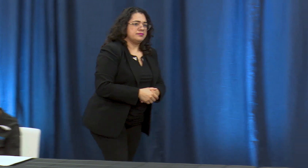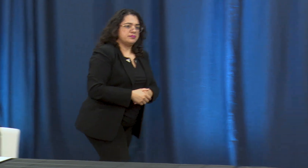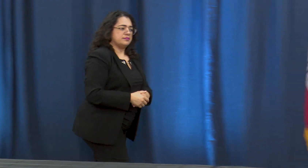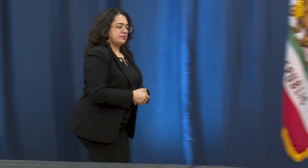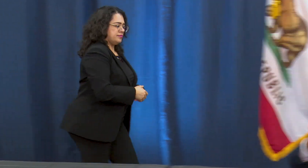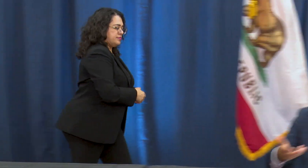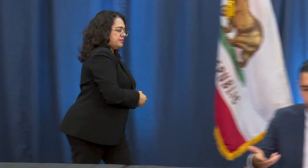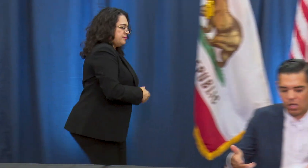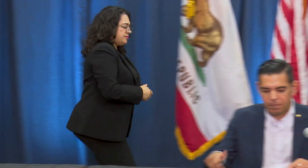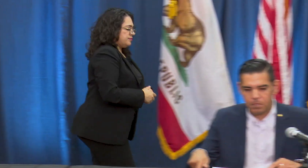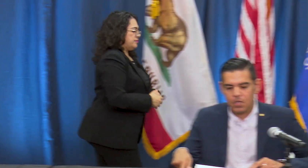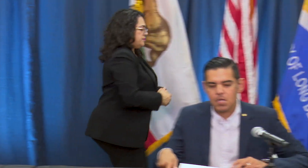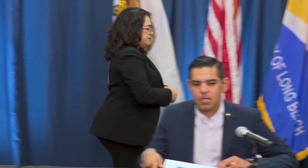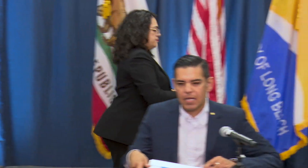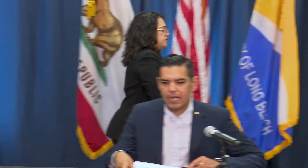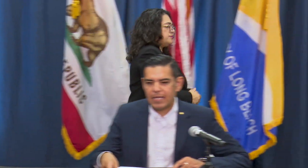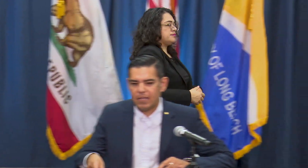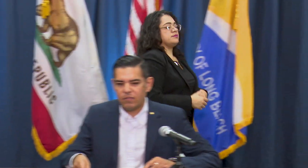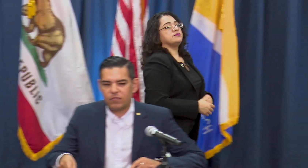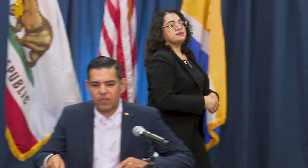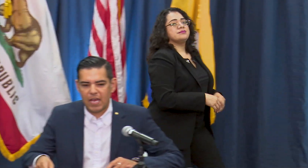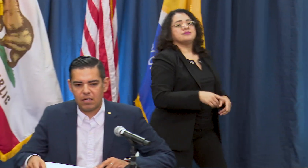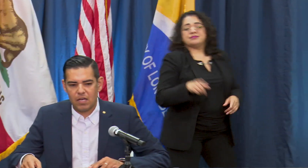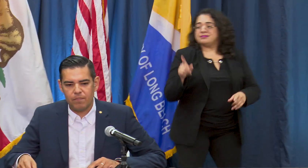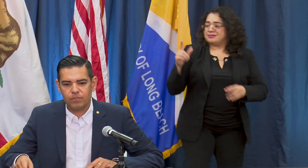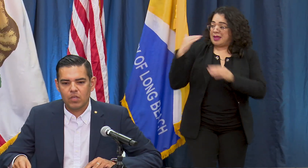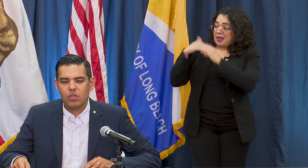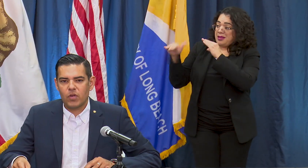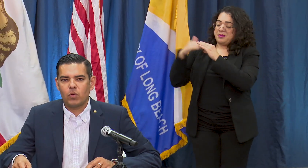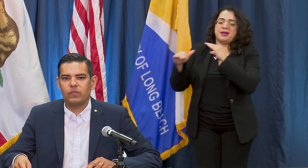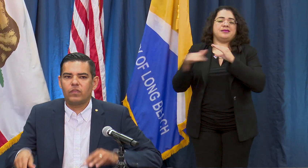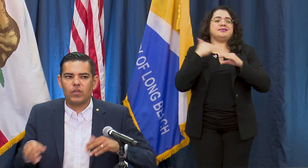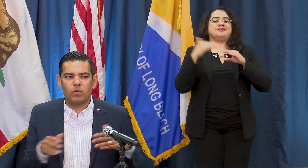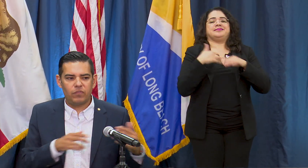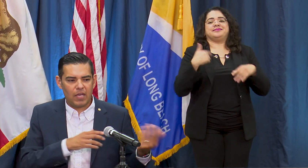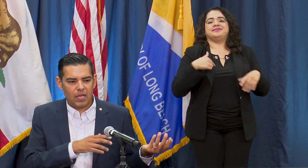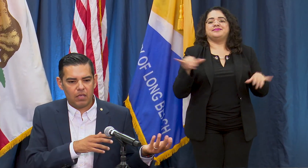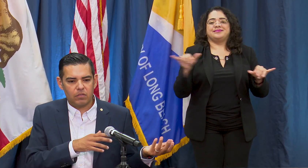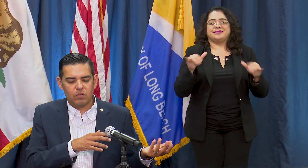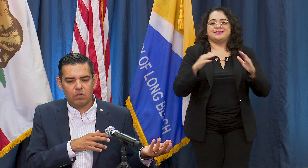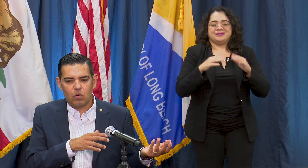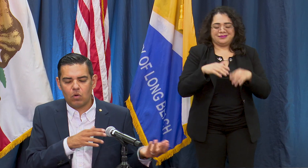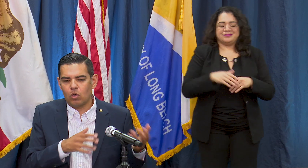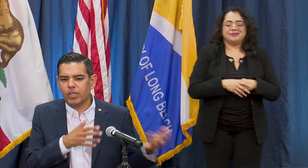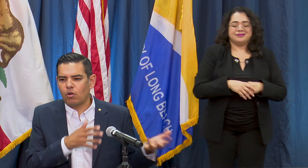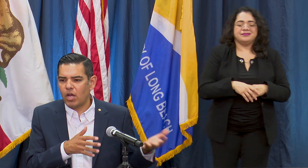lot of questions about that as well, is that earlier on